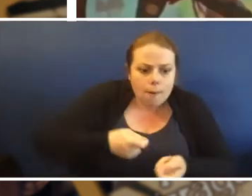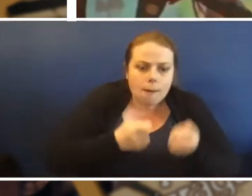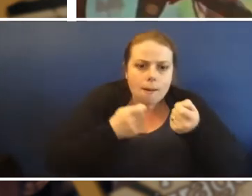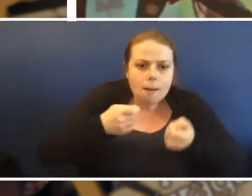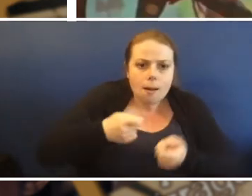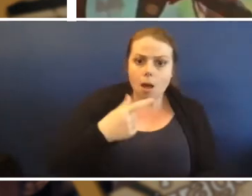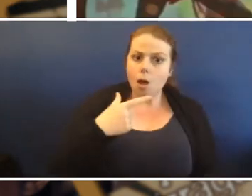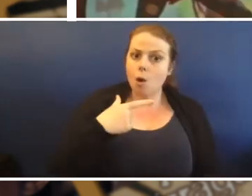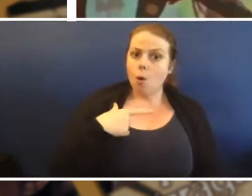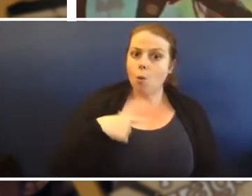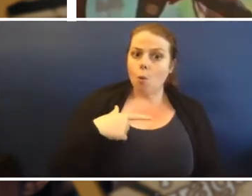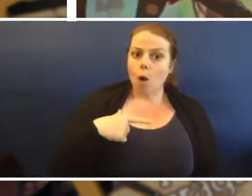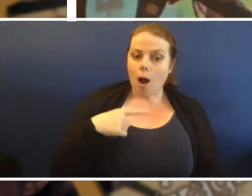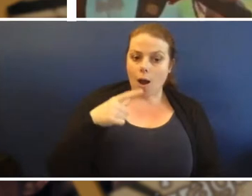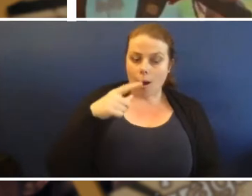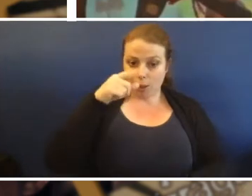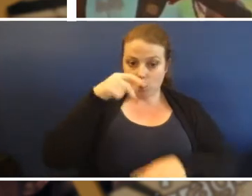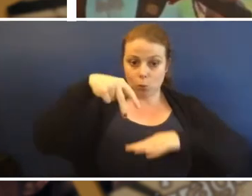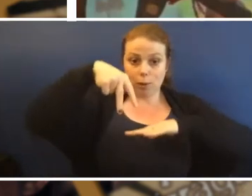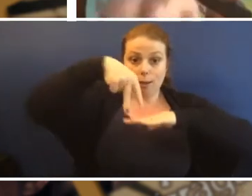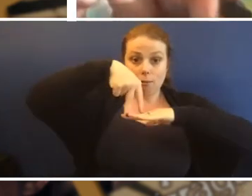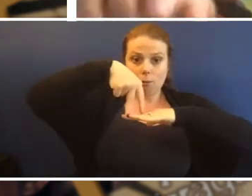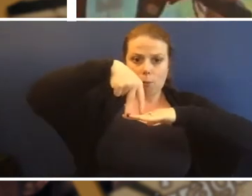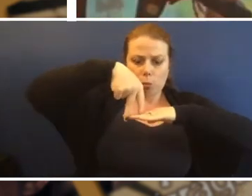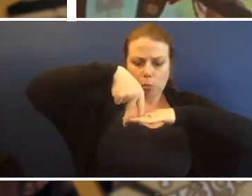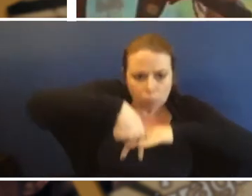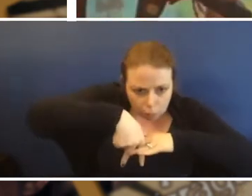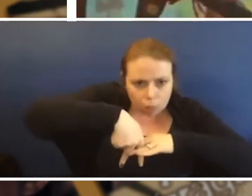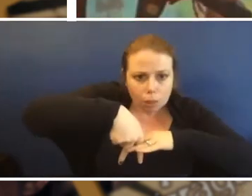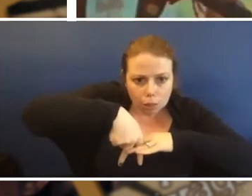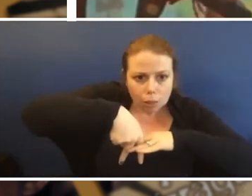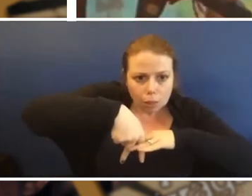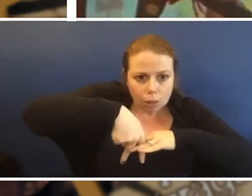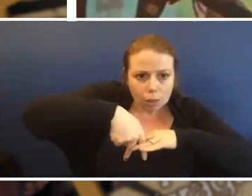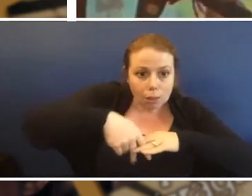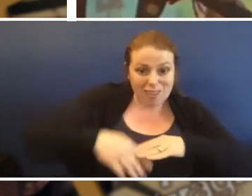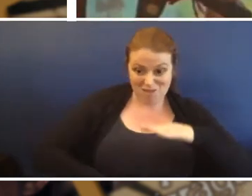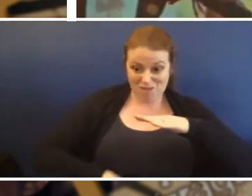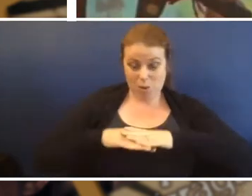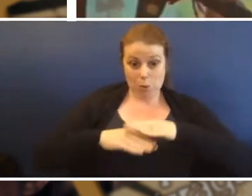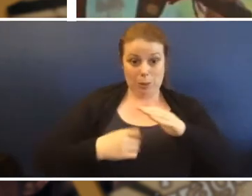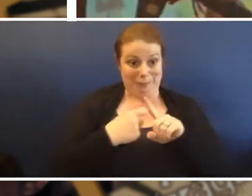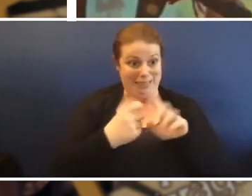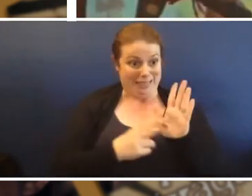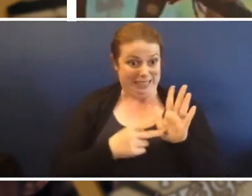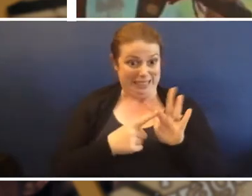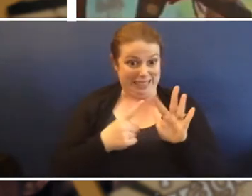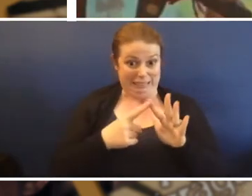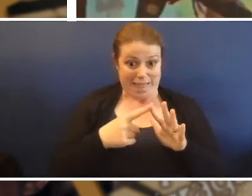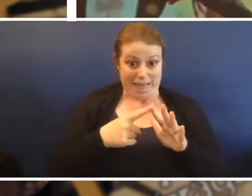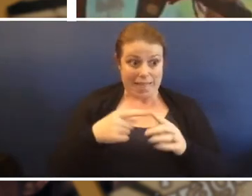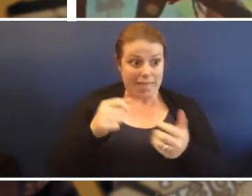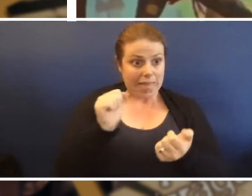because you get bogged down in the mud, it comes right up to your knee.